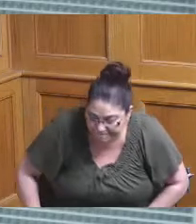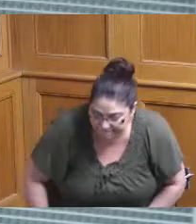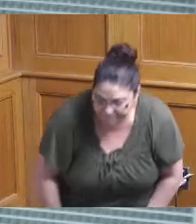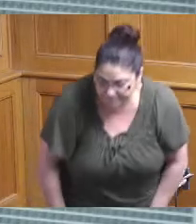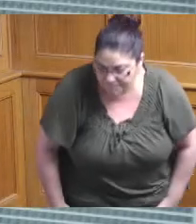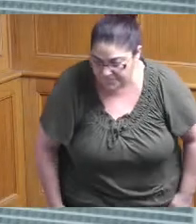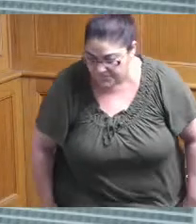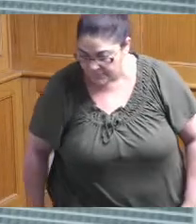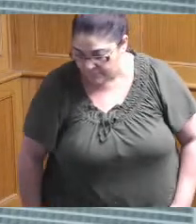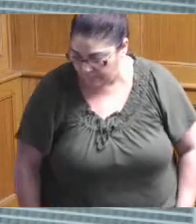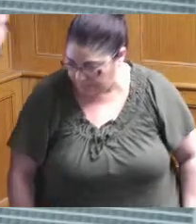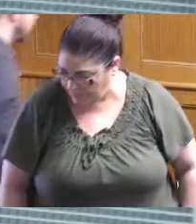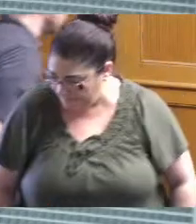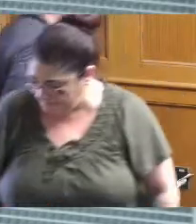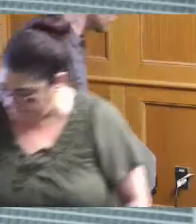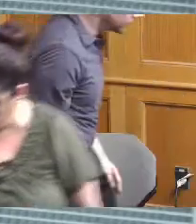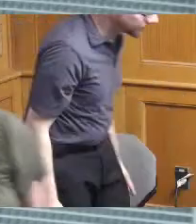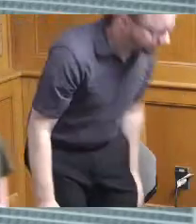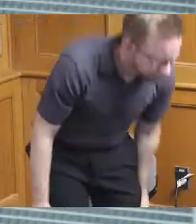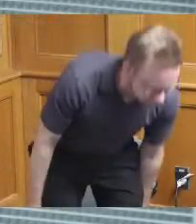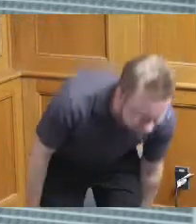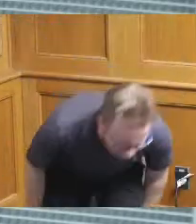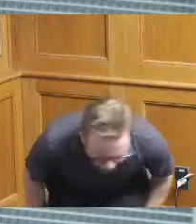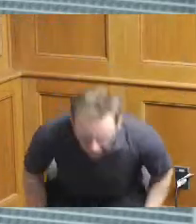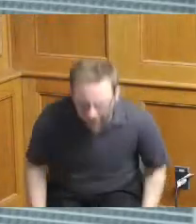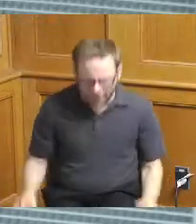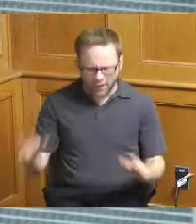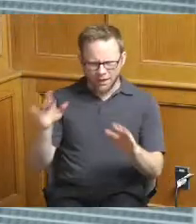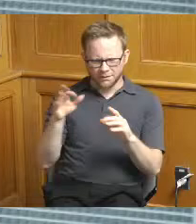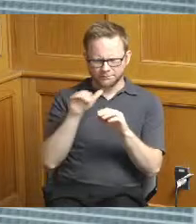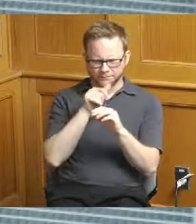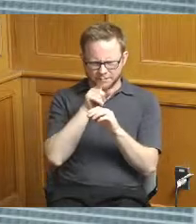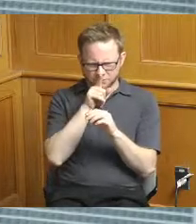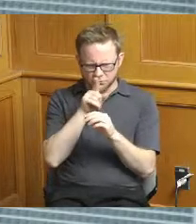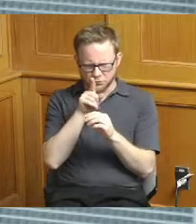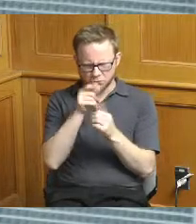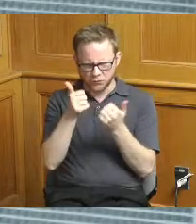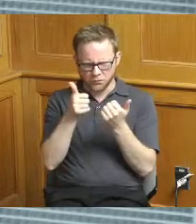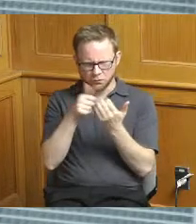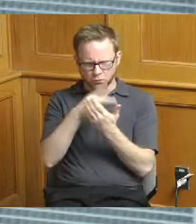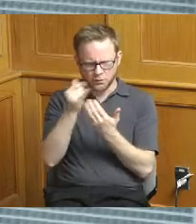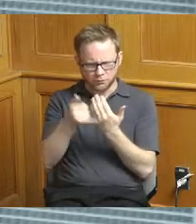I want to make sure I'm not sure exactly which projects you're referencing but generally speaking